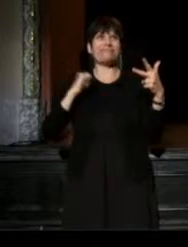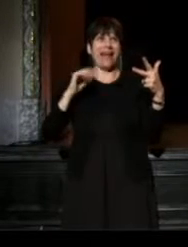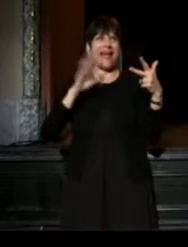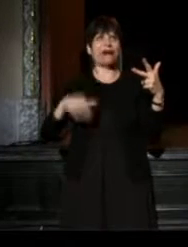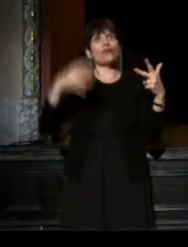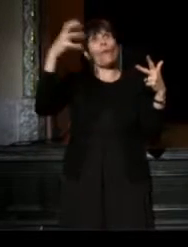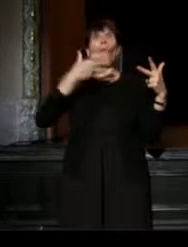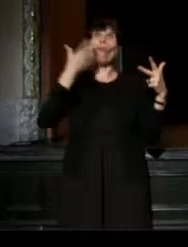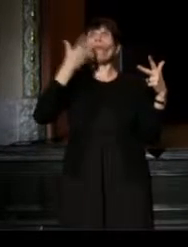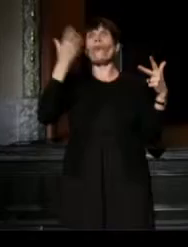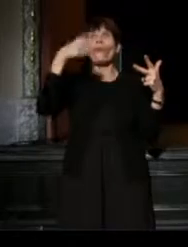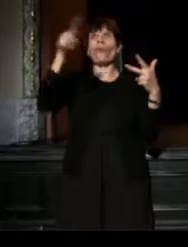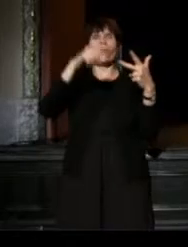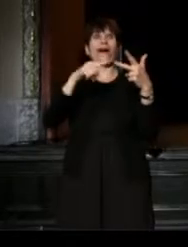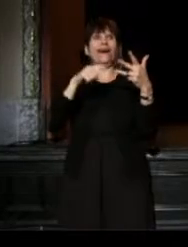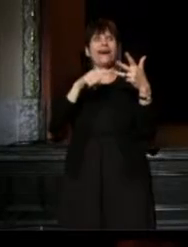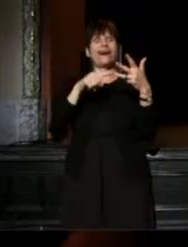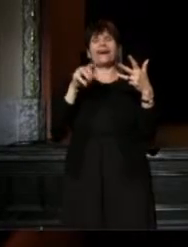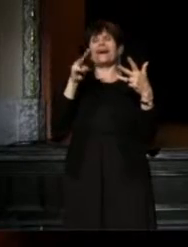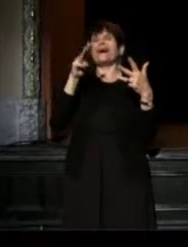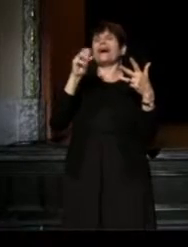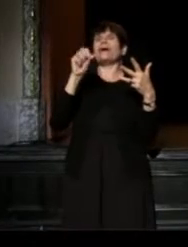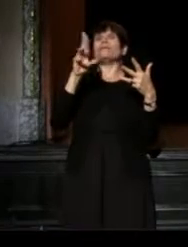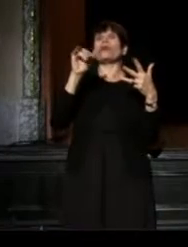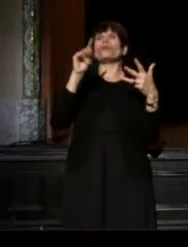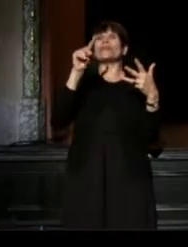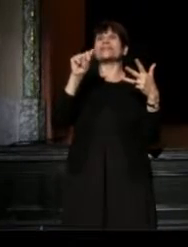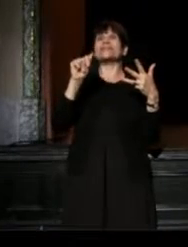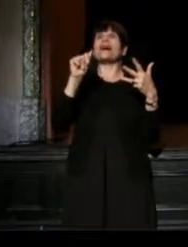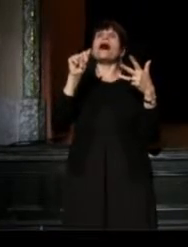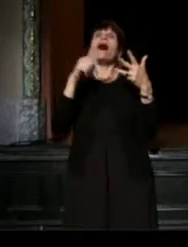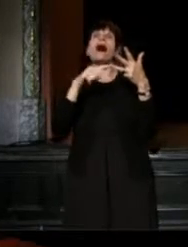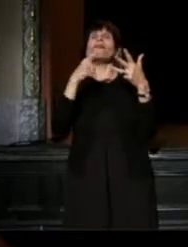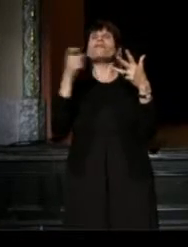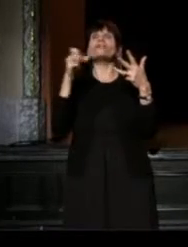(ovations) Mina Morita, from Crowded Fire Theater in San Francisco,